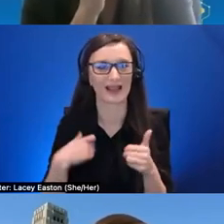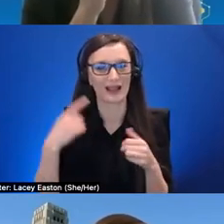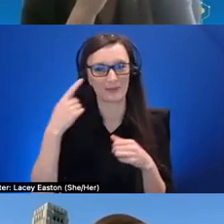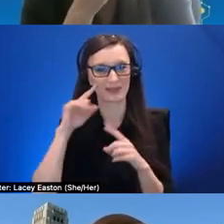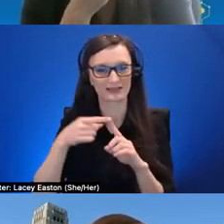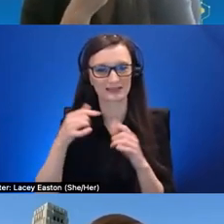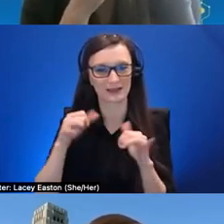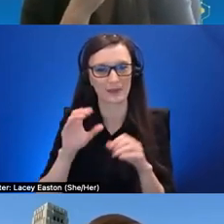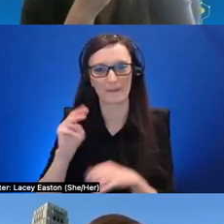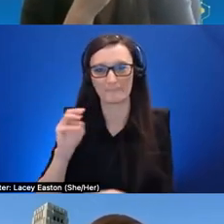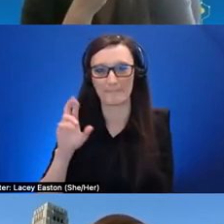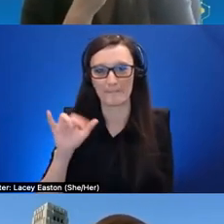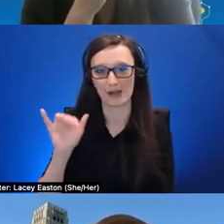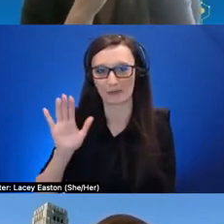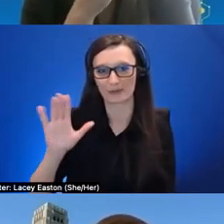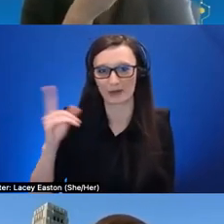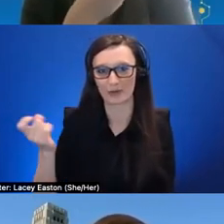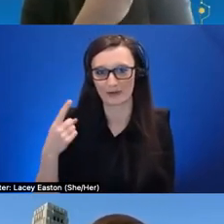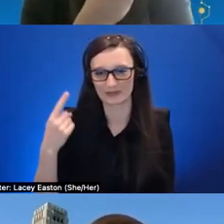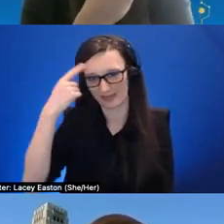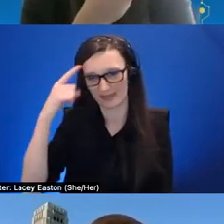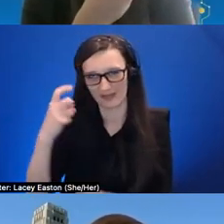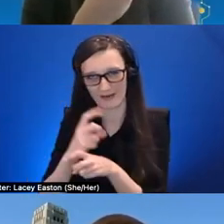um which is making me think a little bit harder about it really digging through